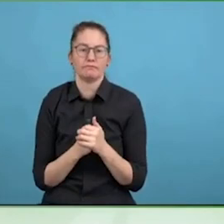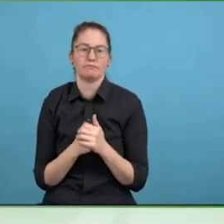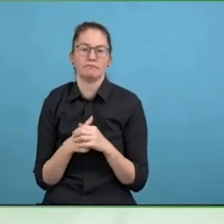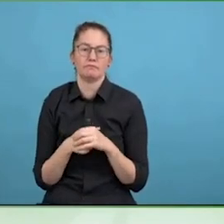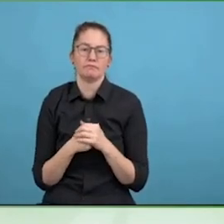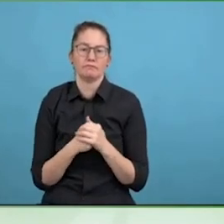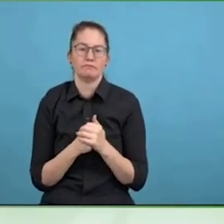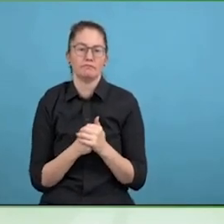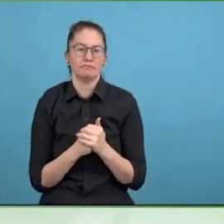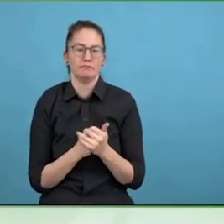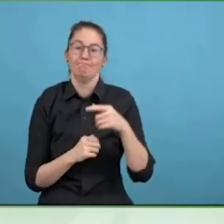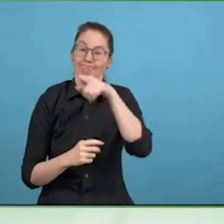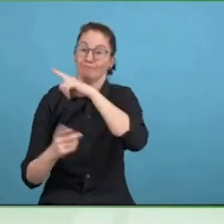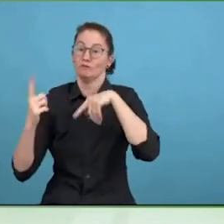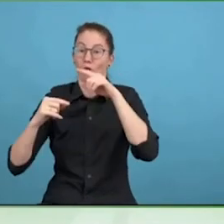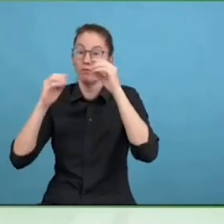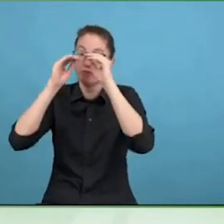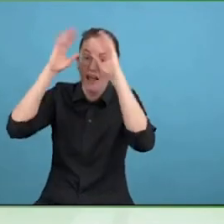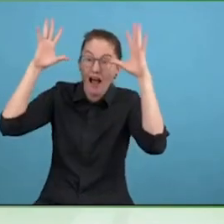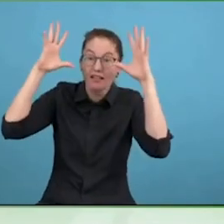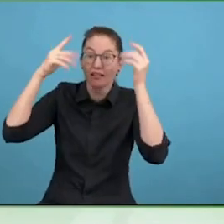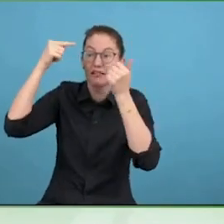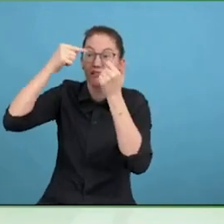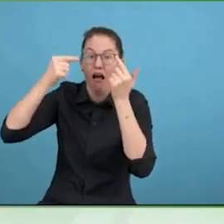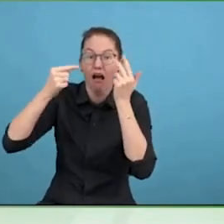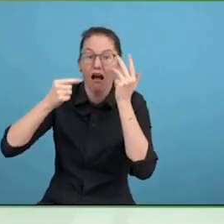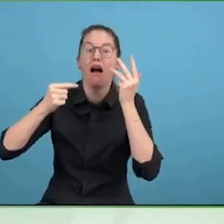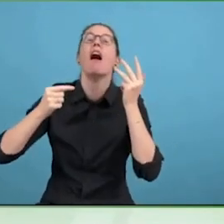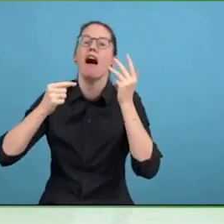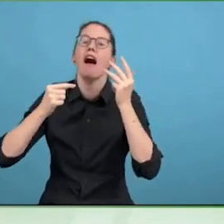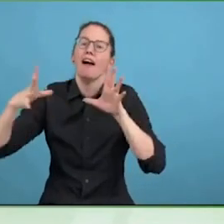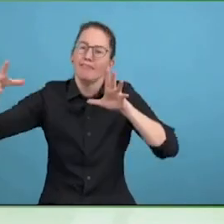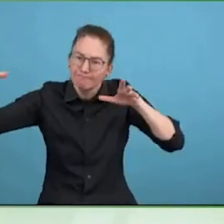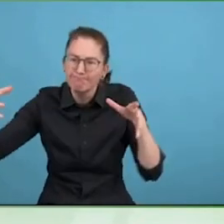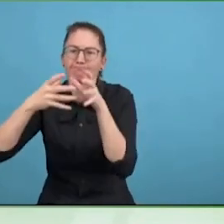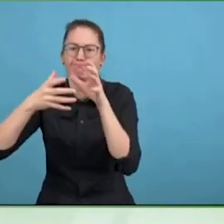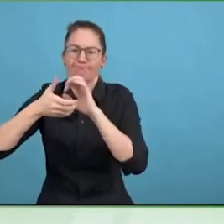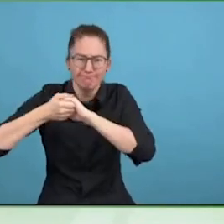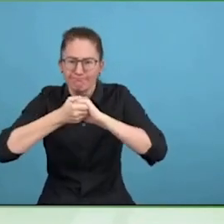of governance, we map all of that, and we report on that.